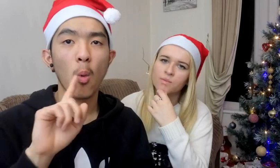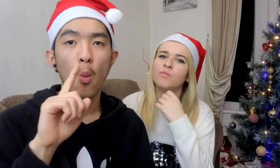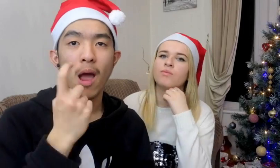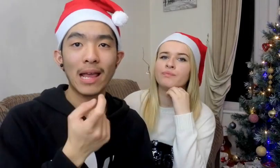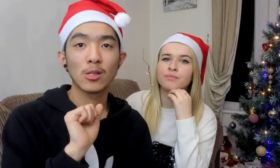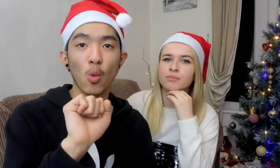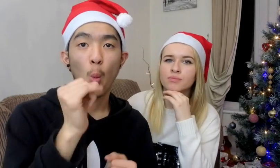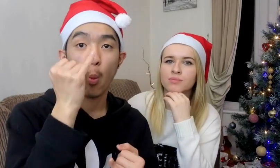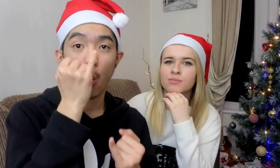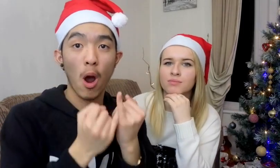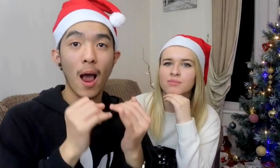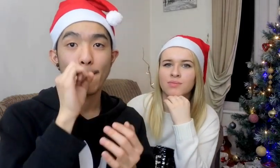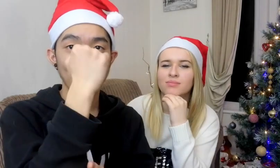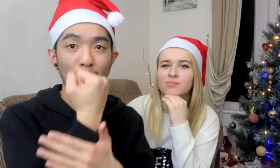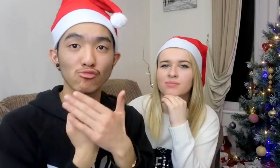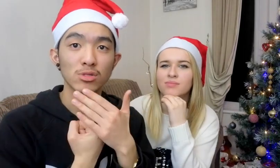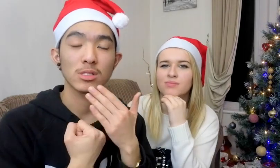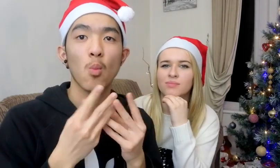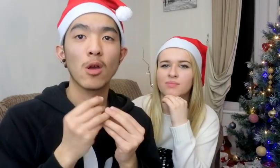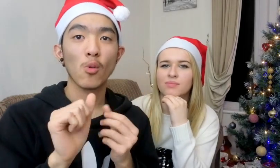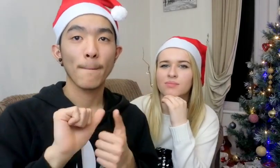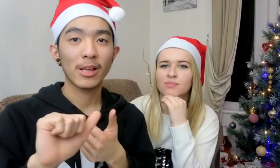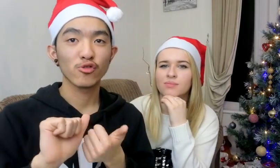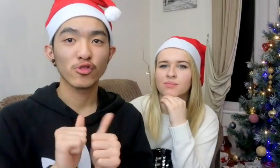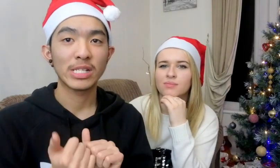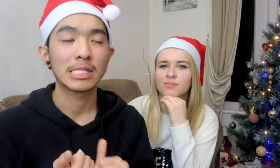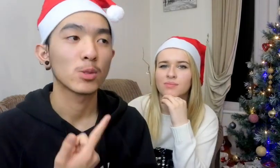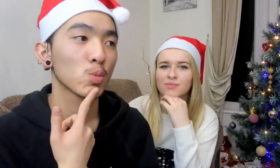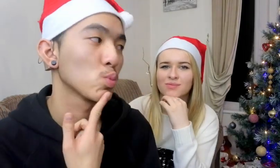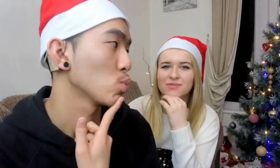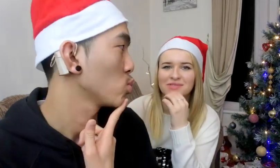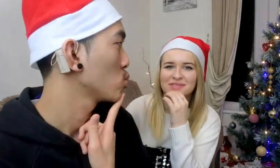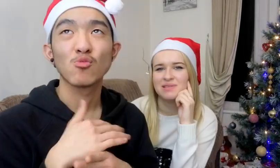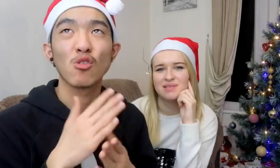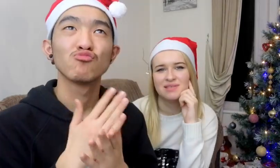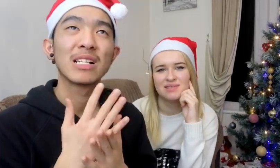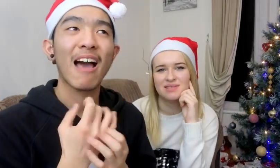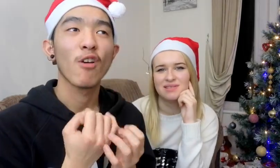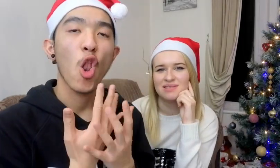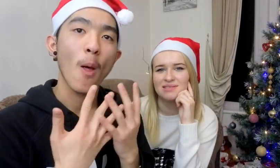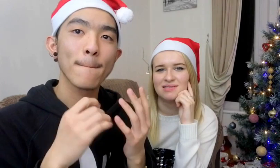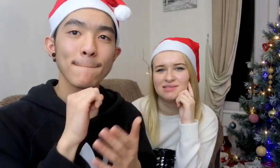What is your worse embarrassing with your best friend? We don't have any embarrassing moments